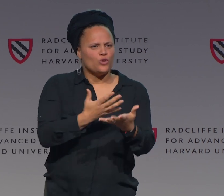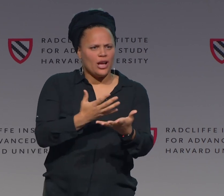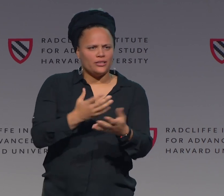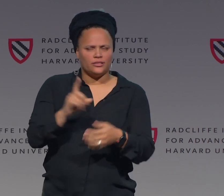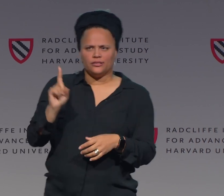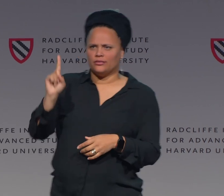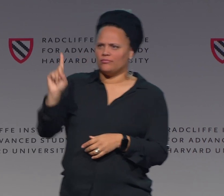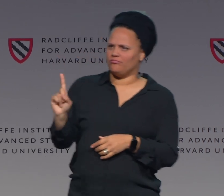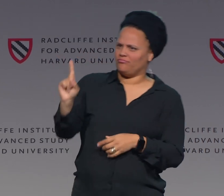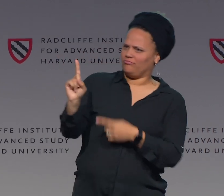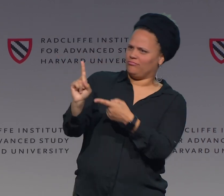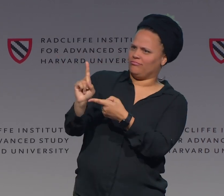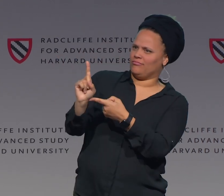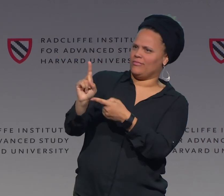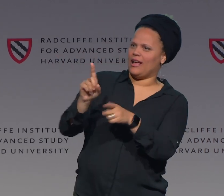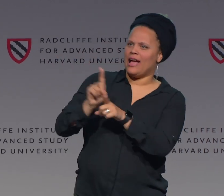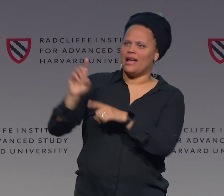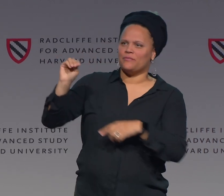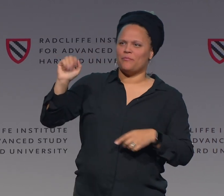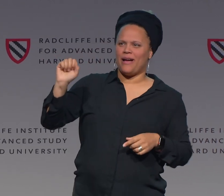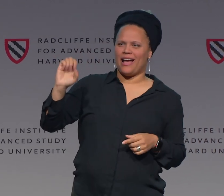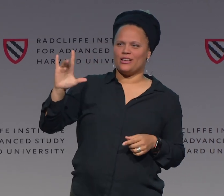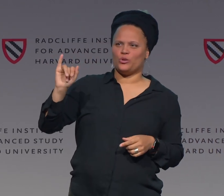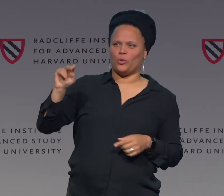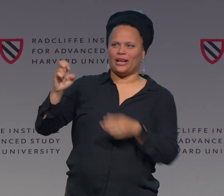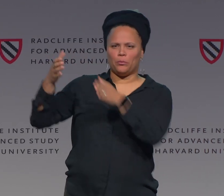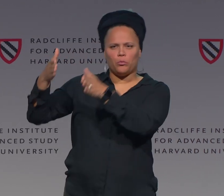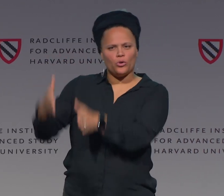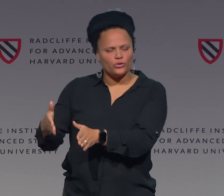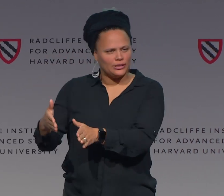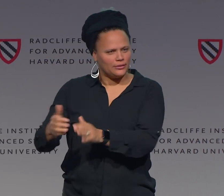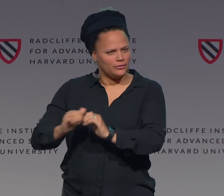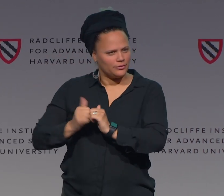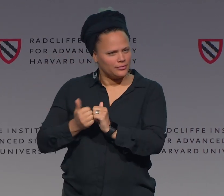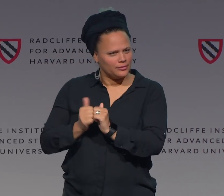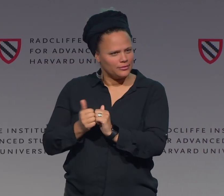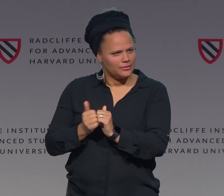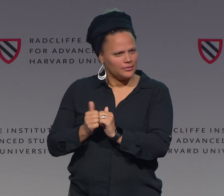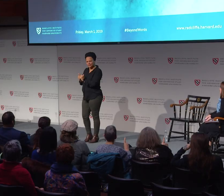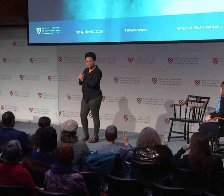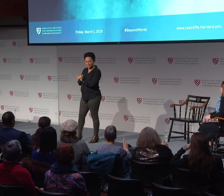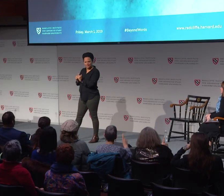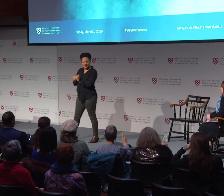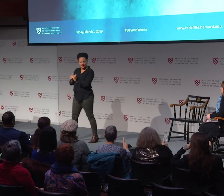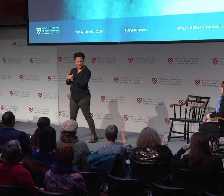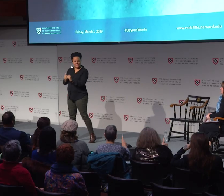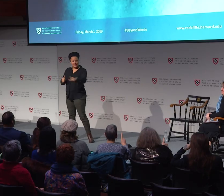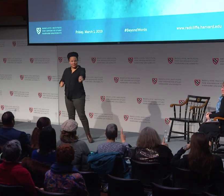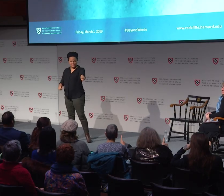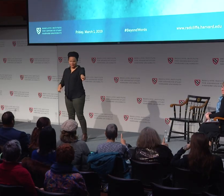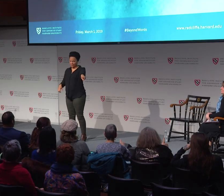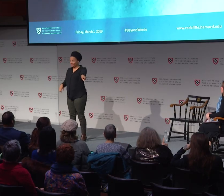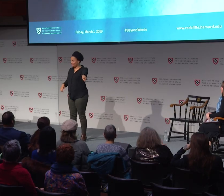So how would you express and demonstrate masculinity? How would you do it?